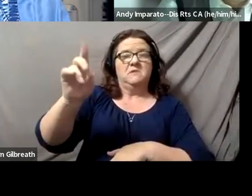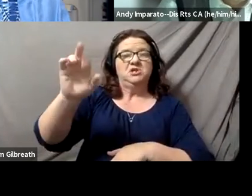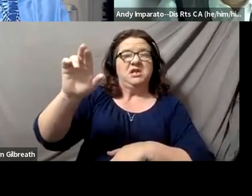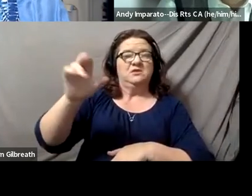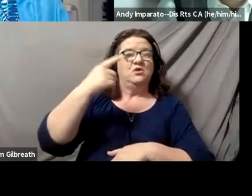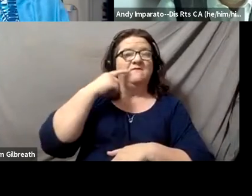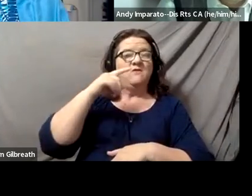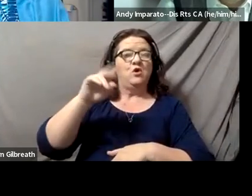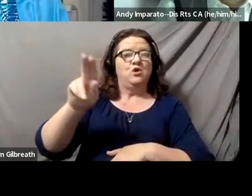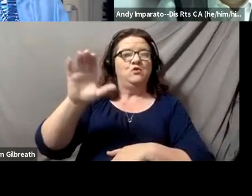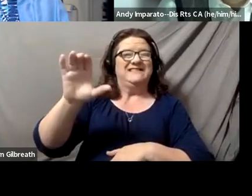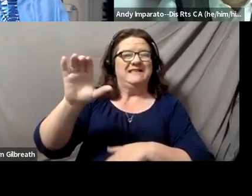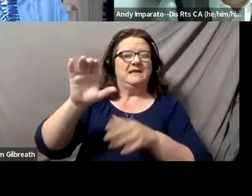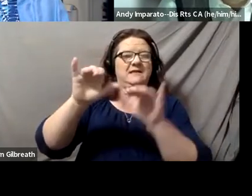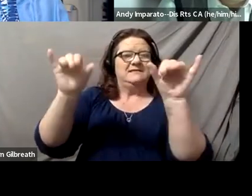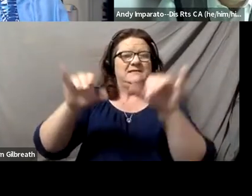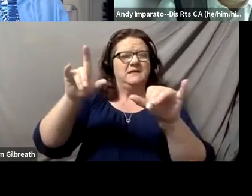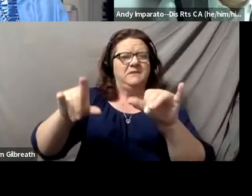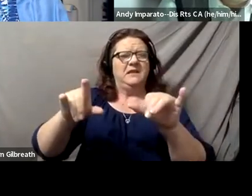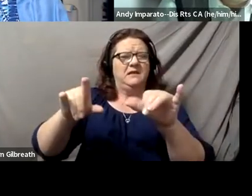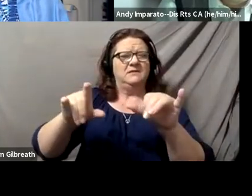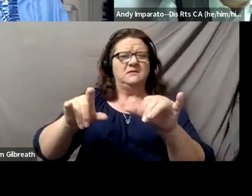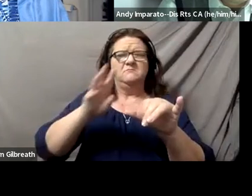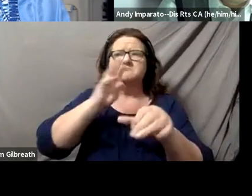needs to be weighing in publicly or privately.